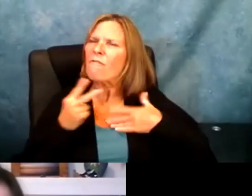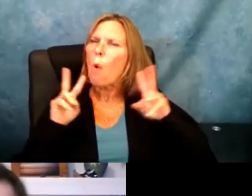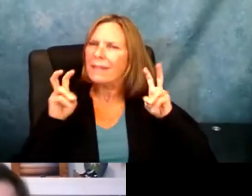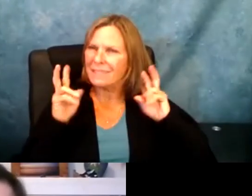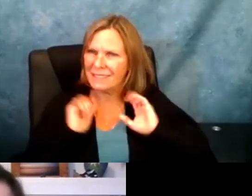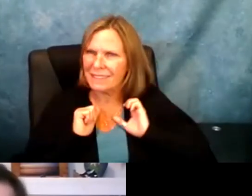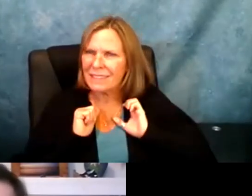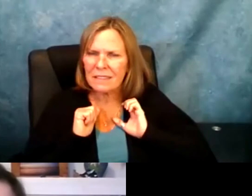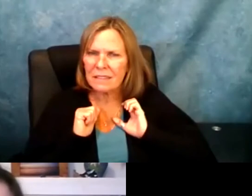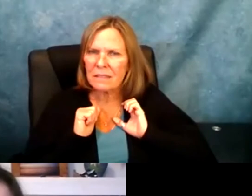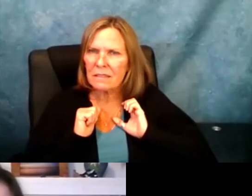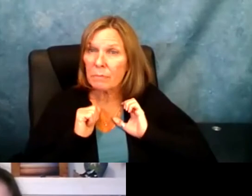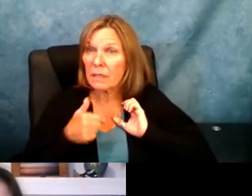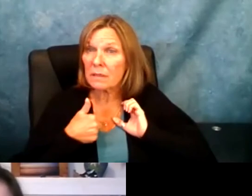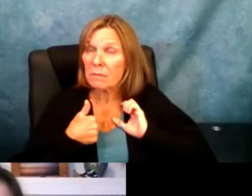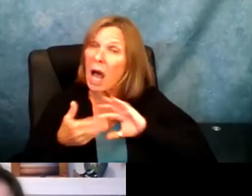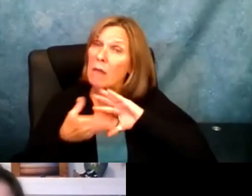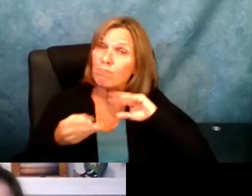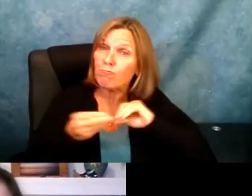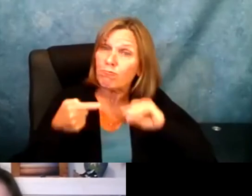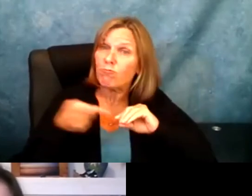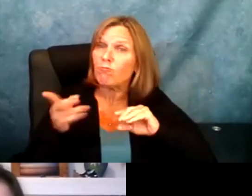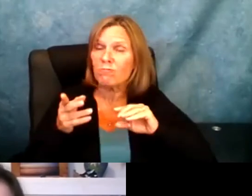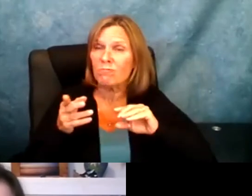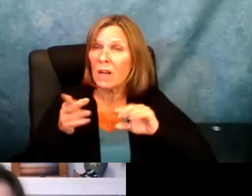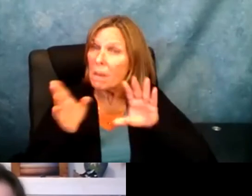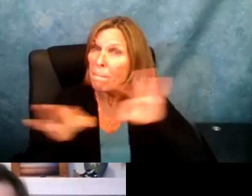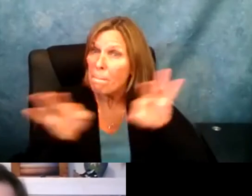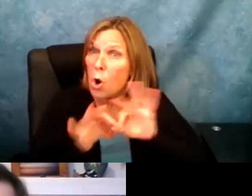advocat and